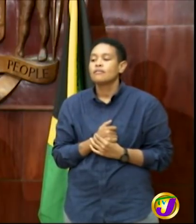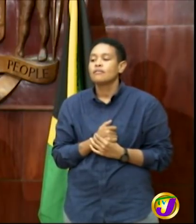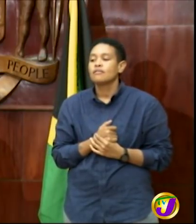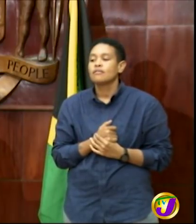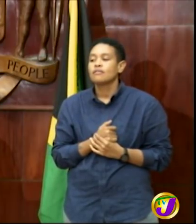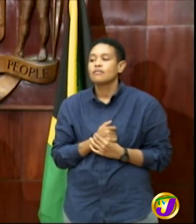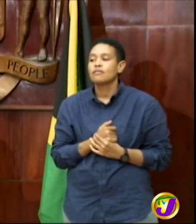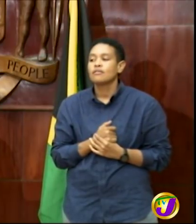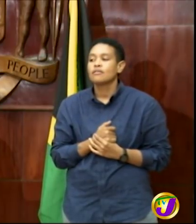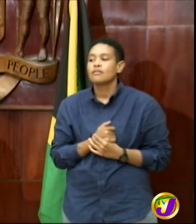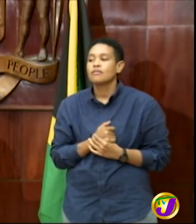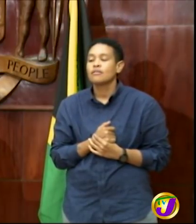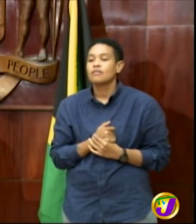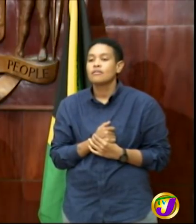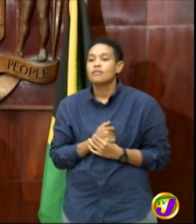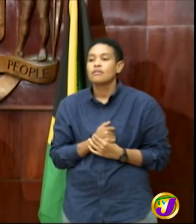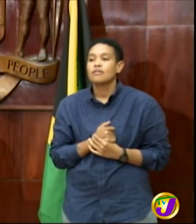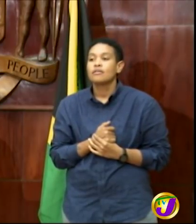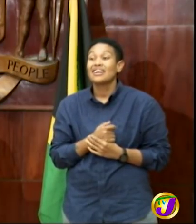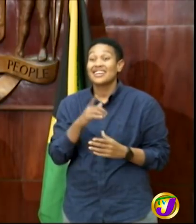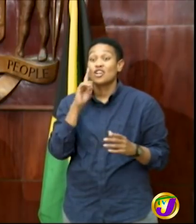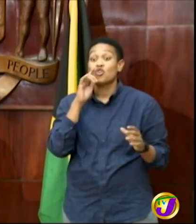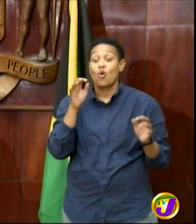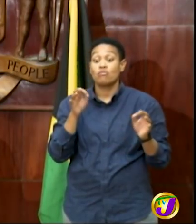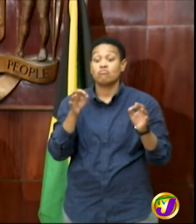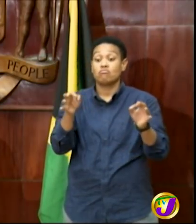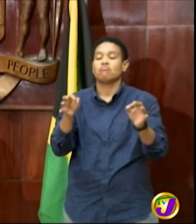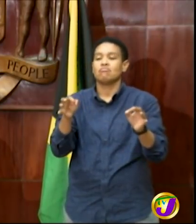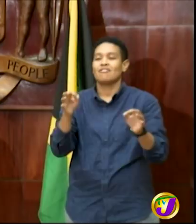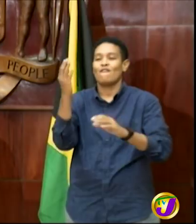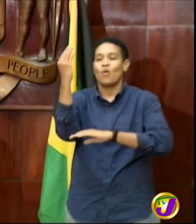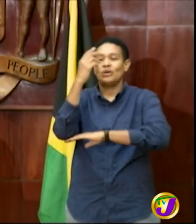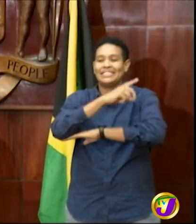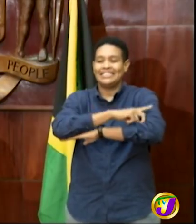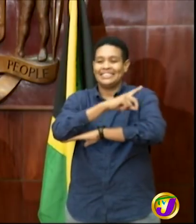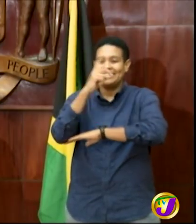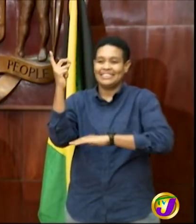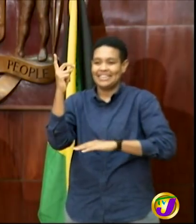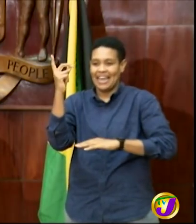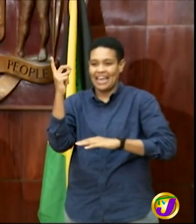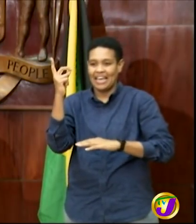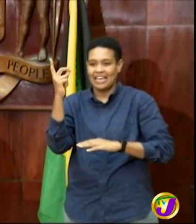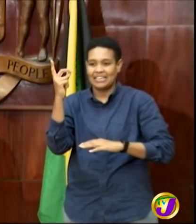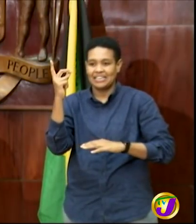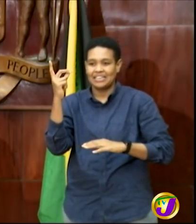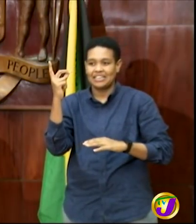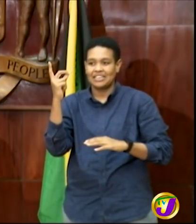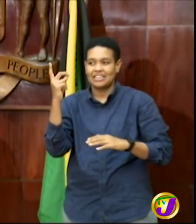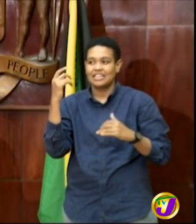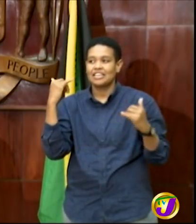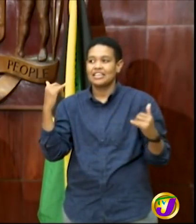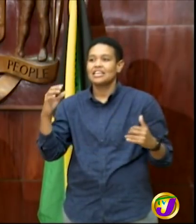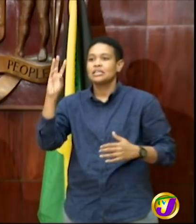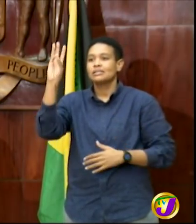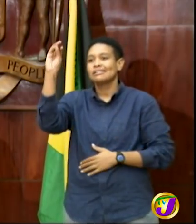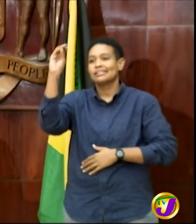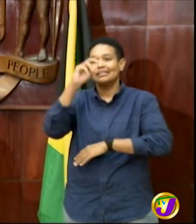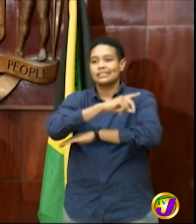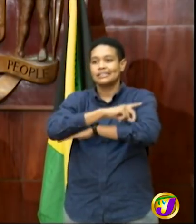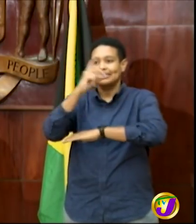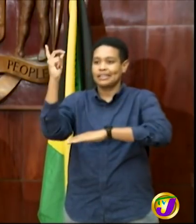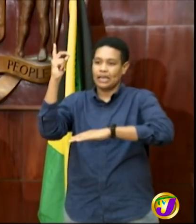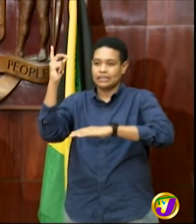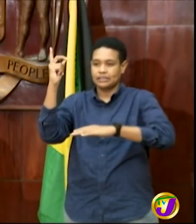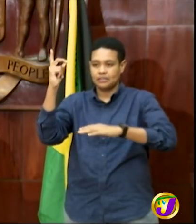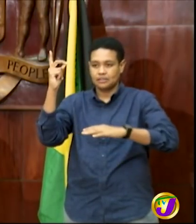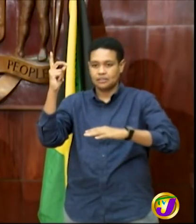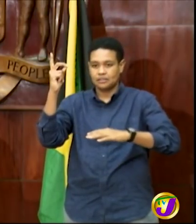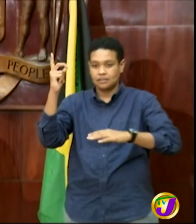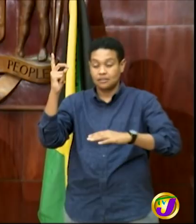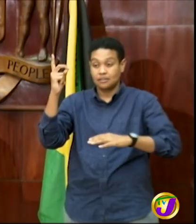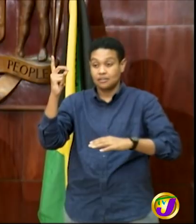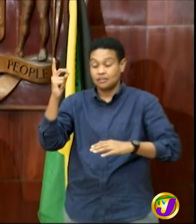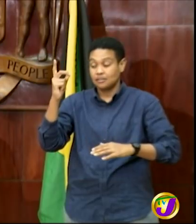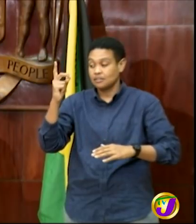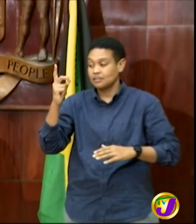original date which was 14 days to no 60 days you know I should say the 30 days